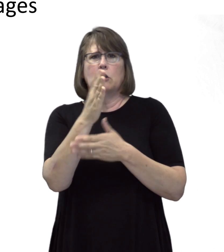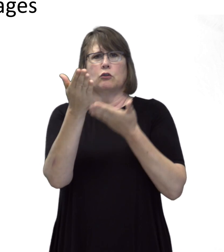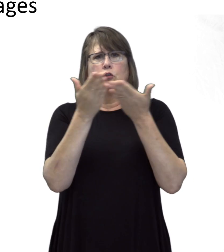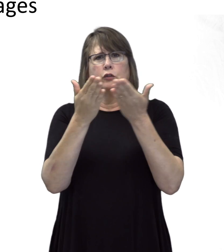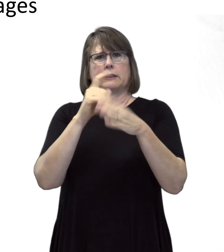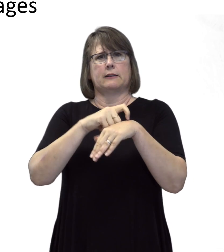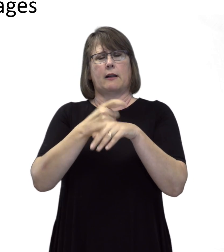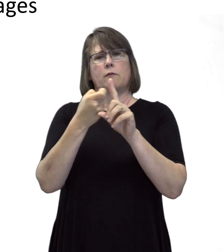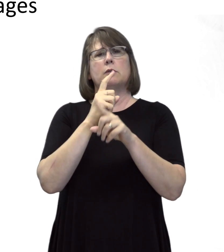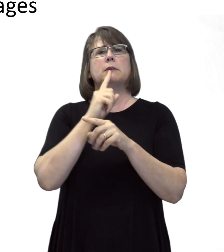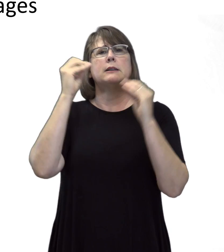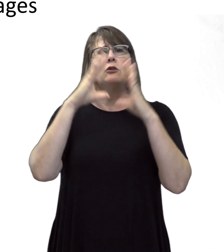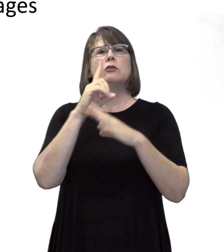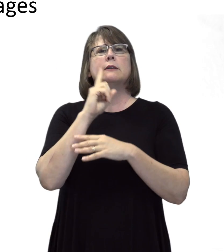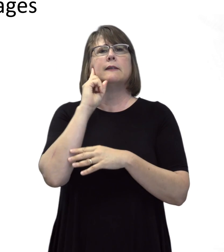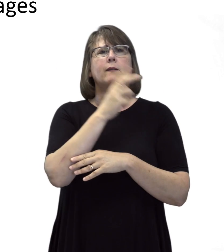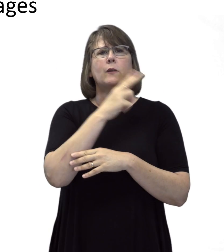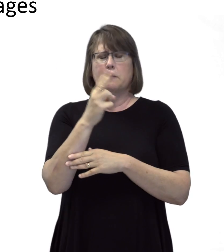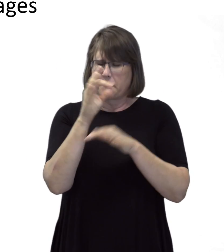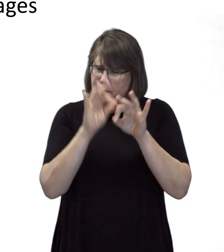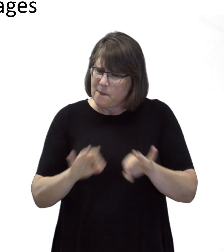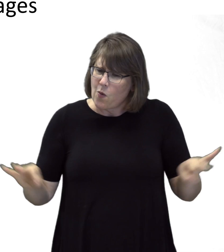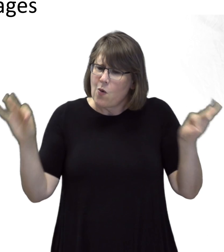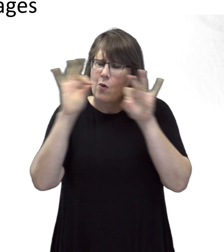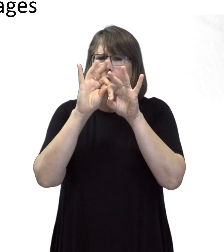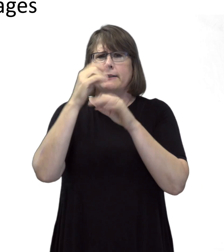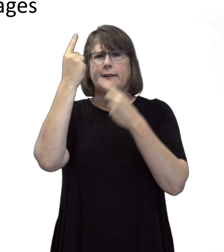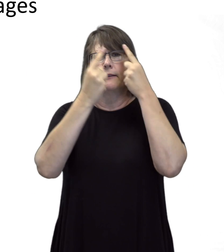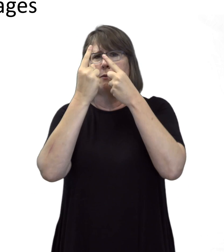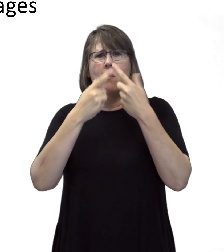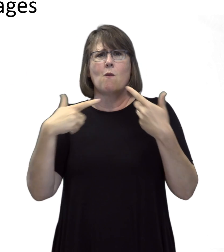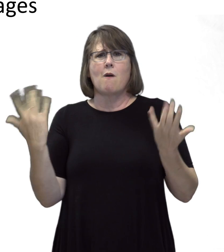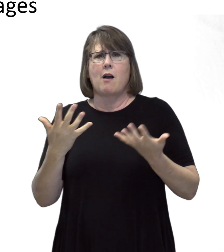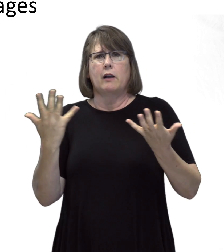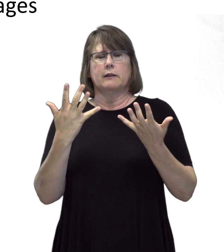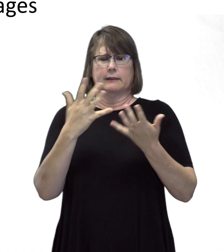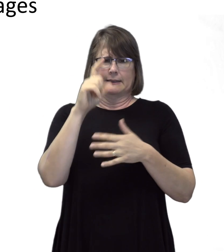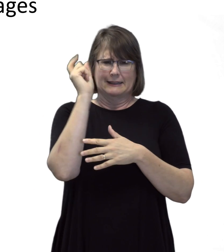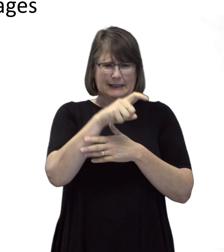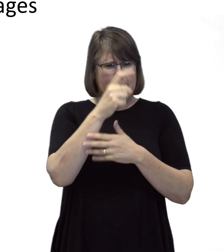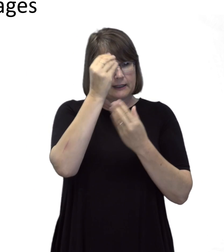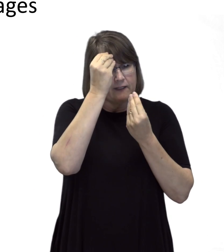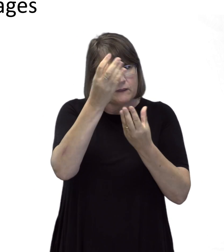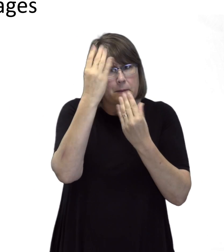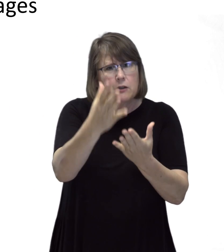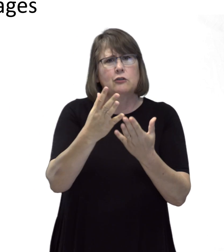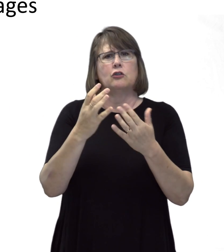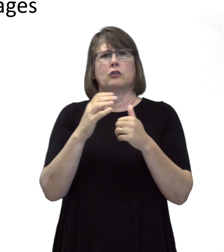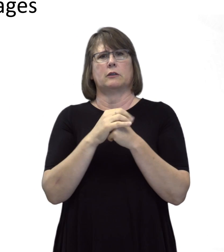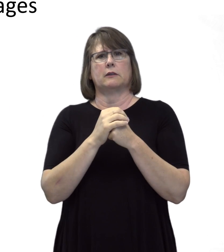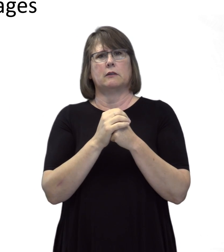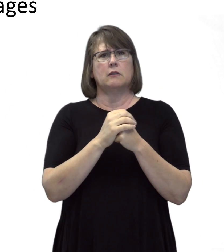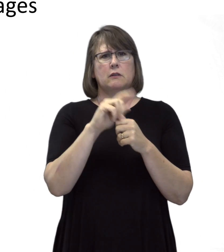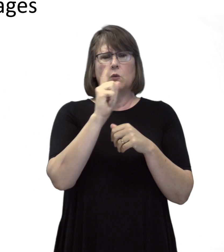from a teacher of deaf/hard of hearing, it is important to think about information they need